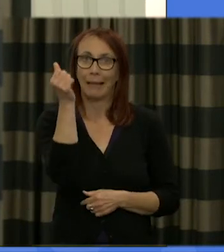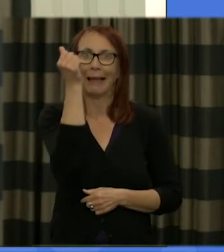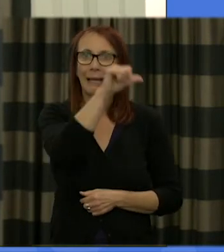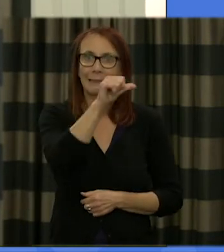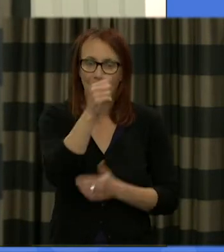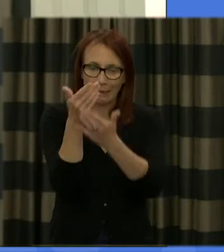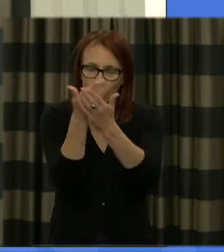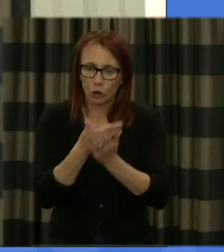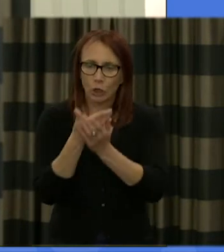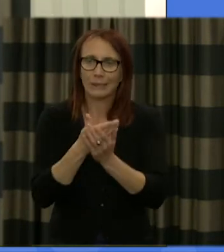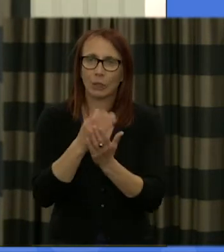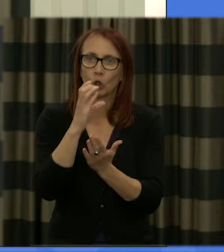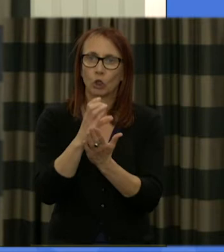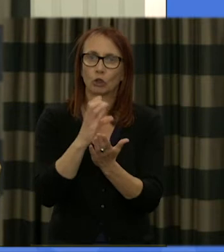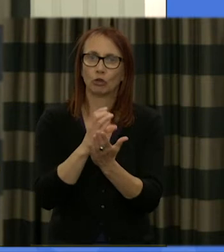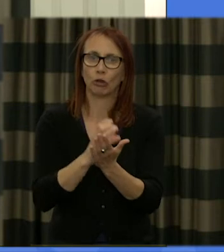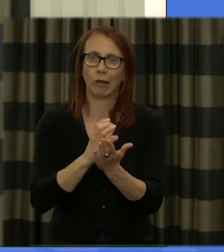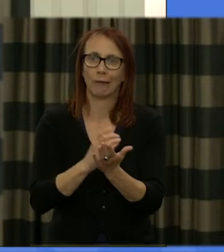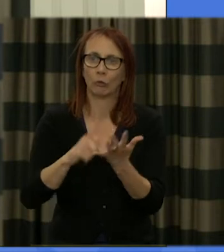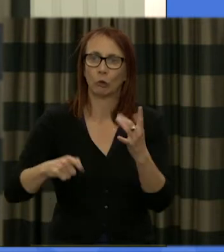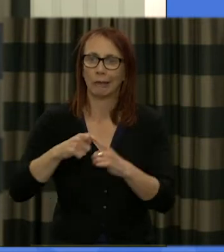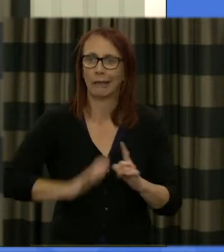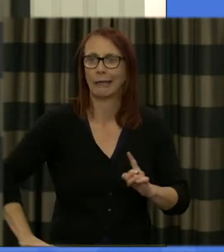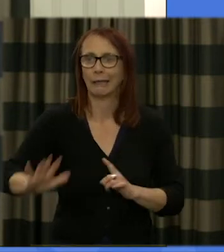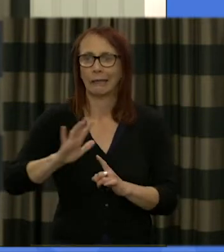study of the Constitution so the relationships between state institutions